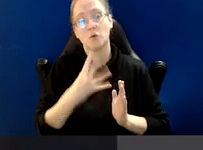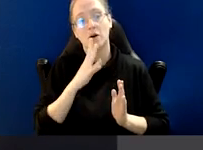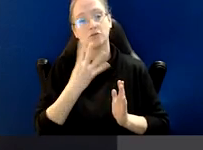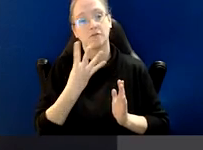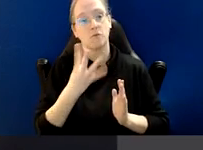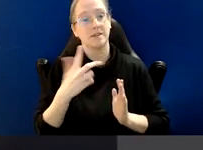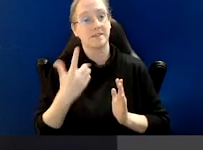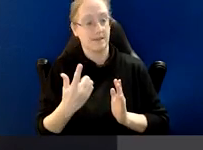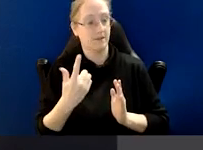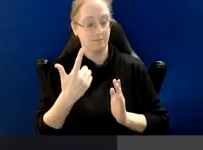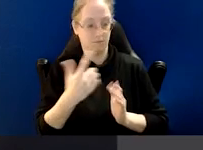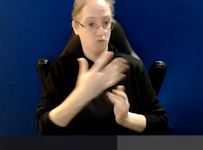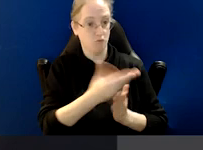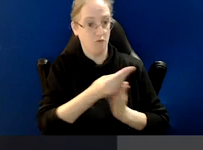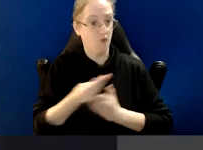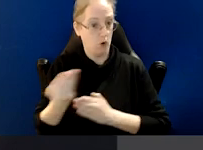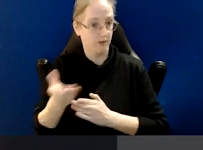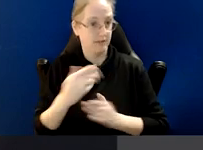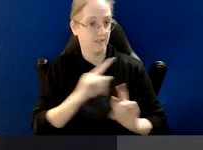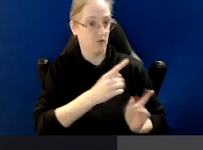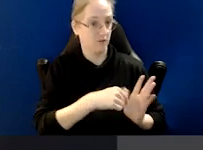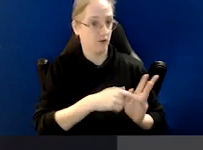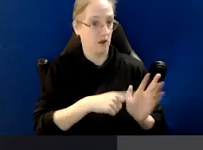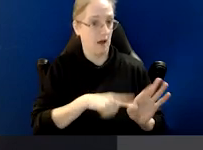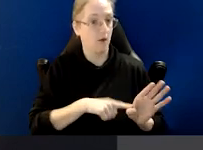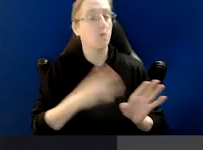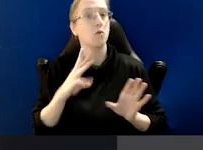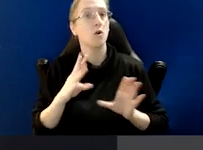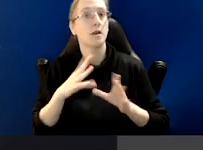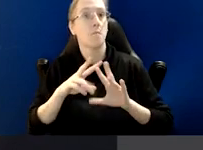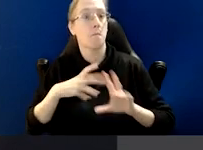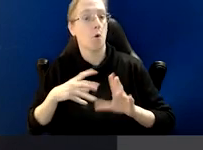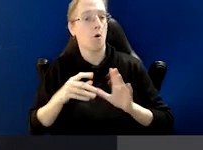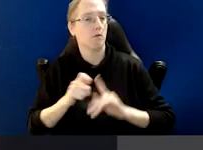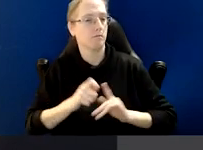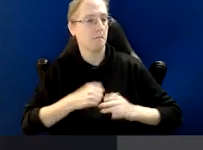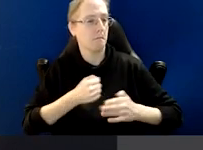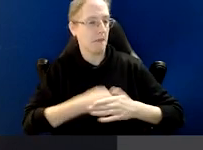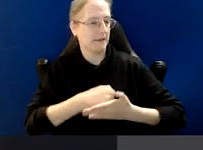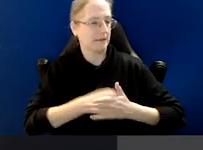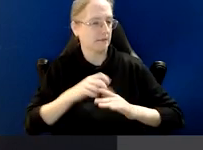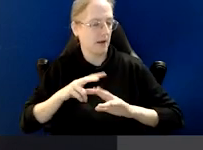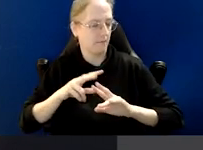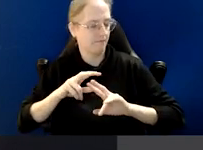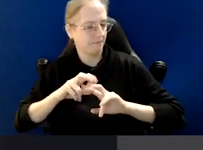referrals as of 1 July with 13 preliminary investigations now underway,